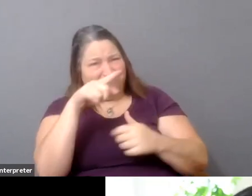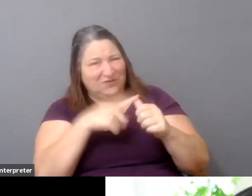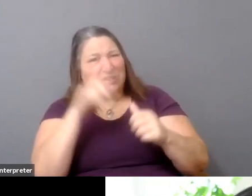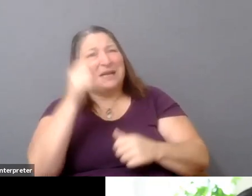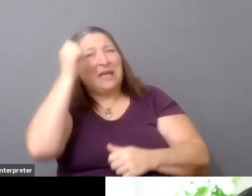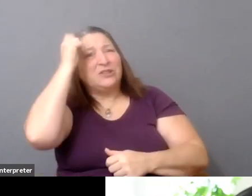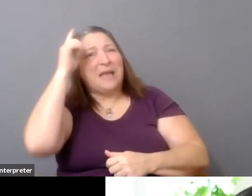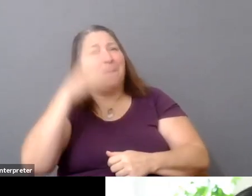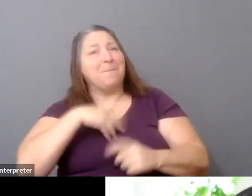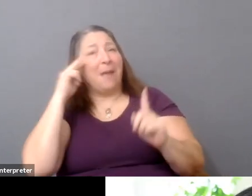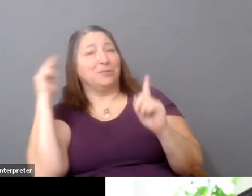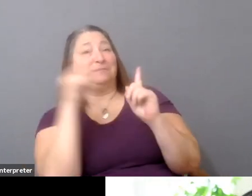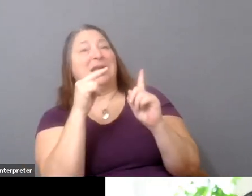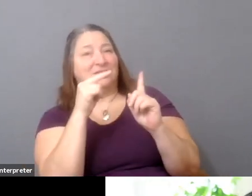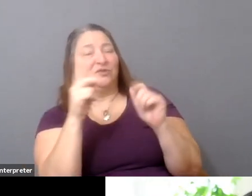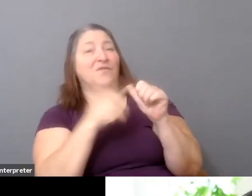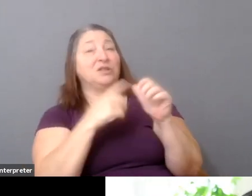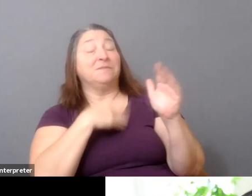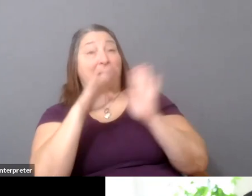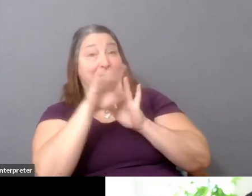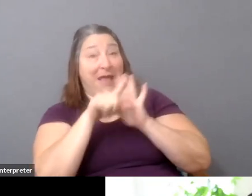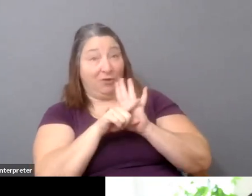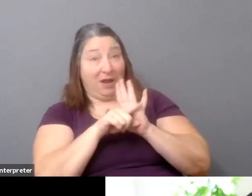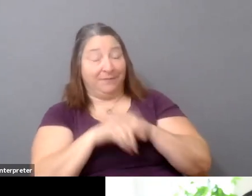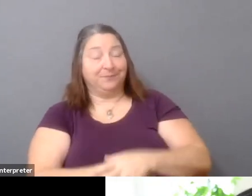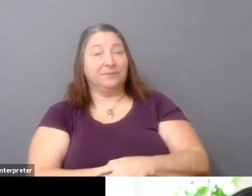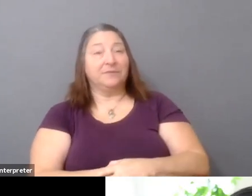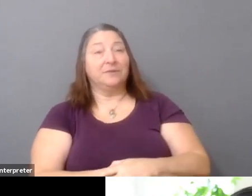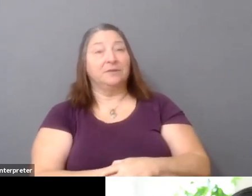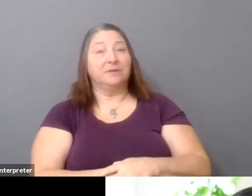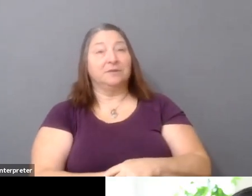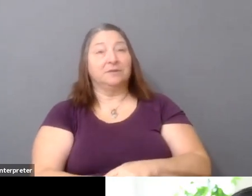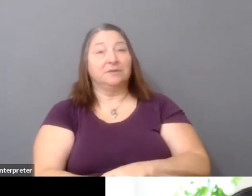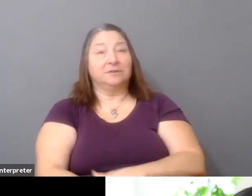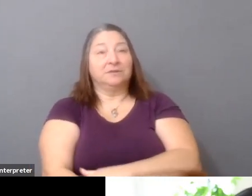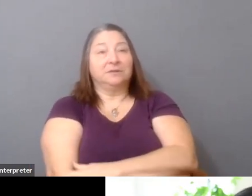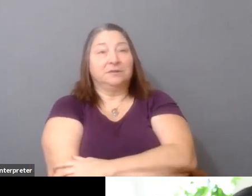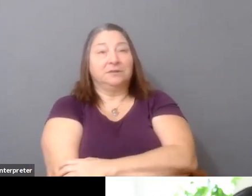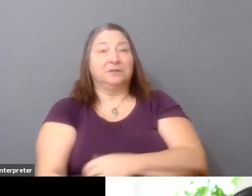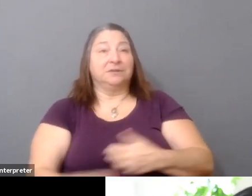of my background. I've spent most of my 20-some-year career working